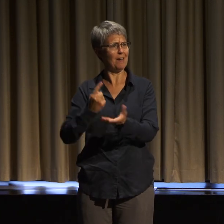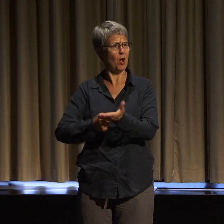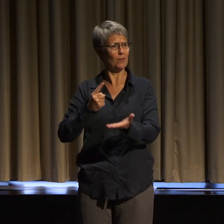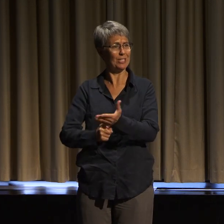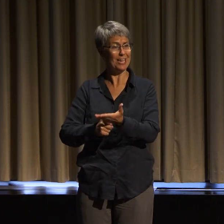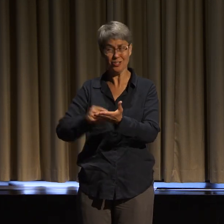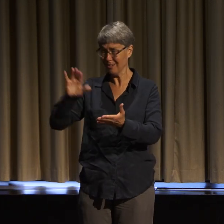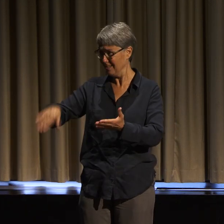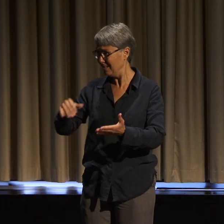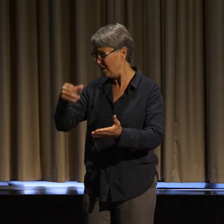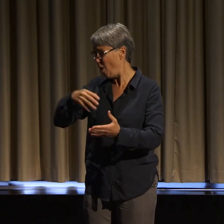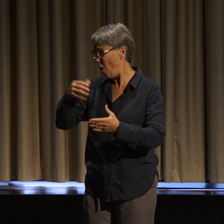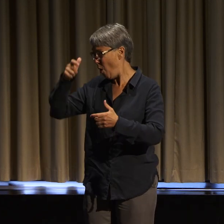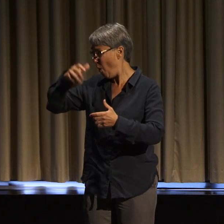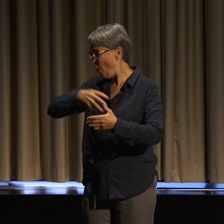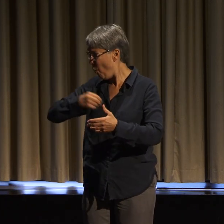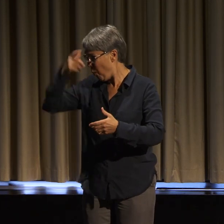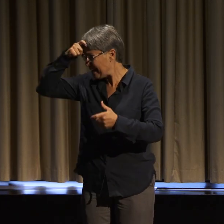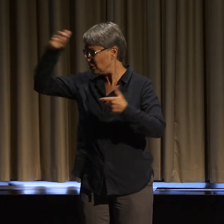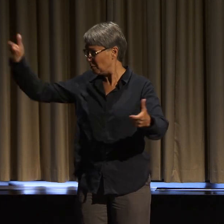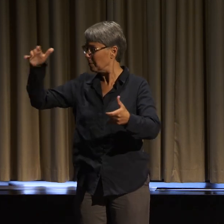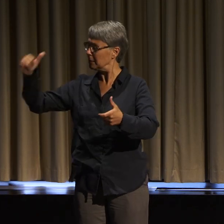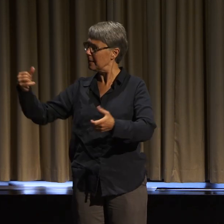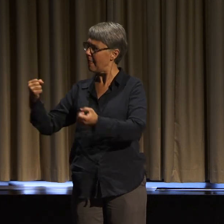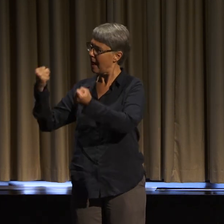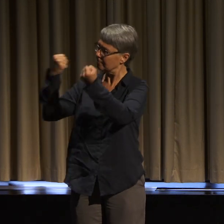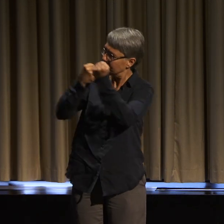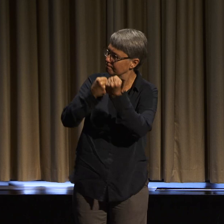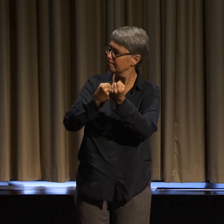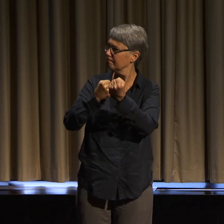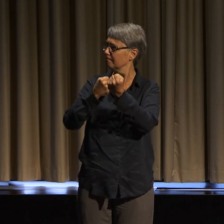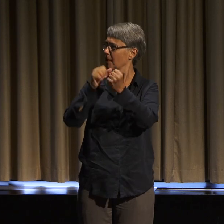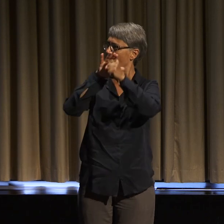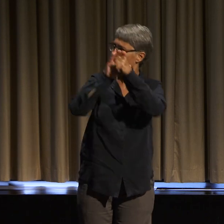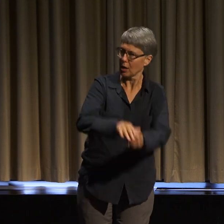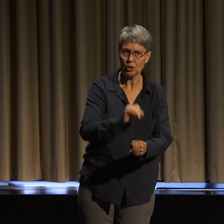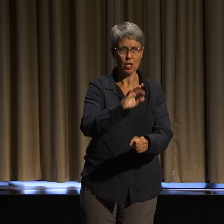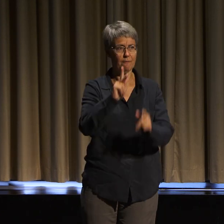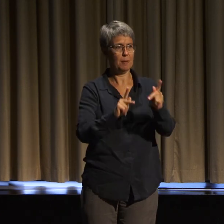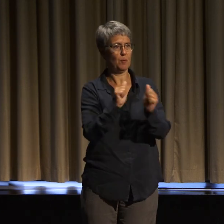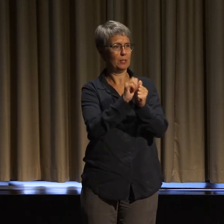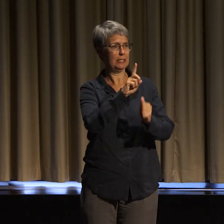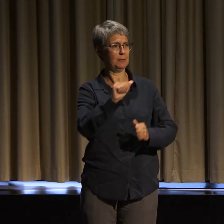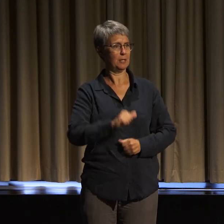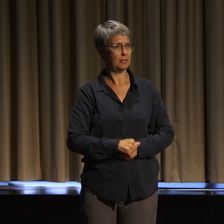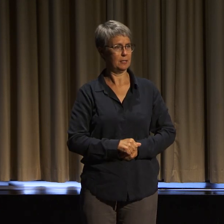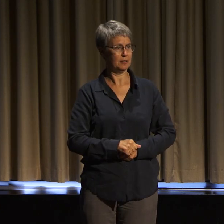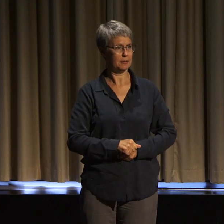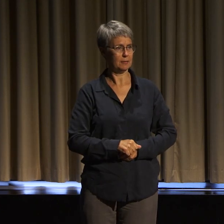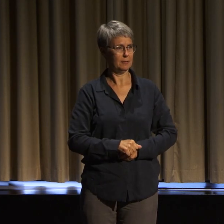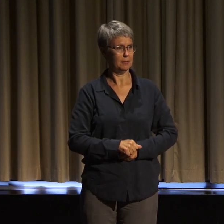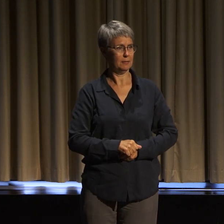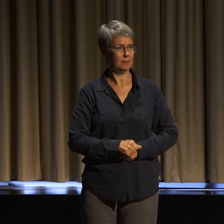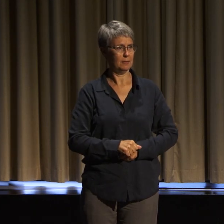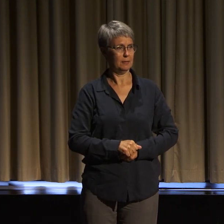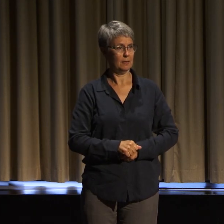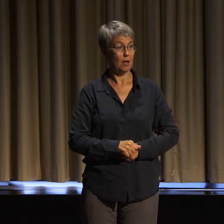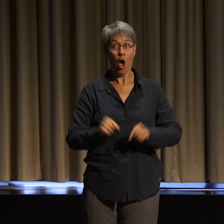and all people of color at large. It shouldn't be that we have to leave queer and feminist spaces to be able to talk about how